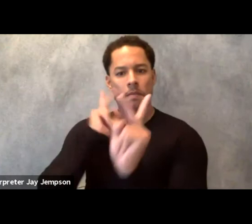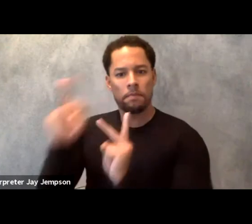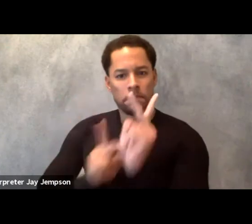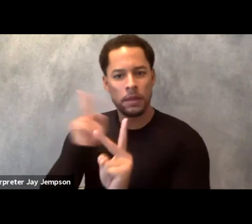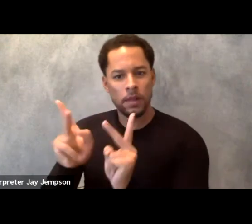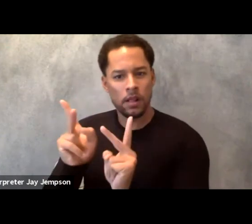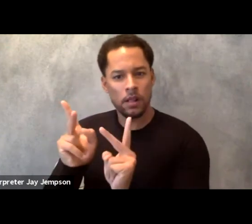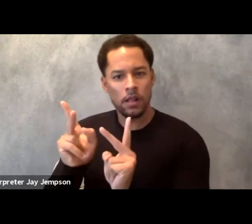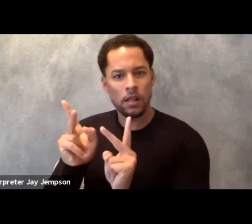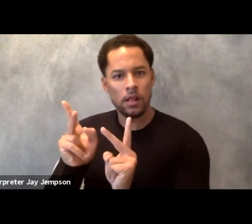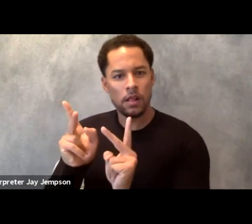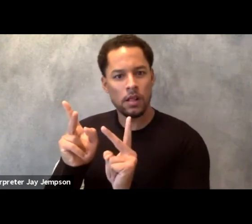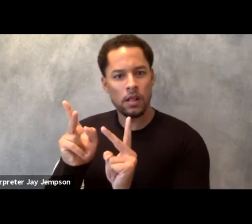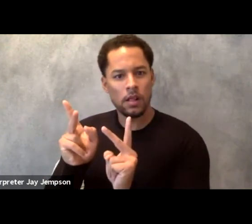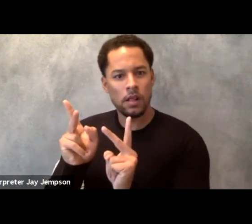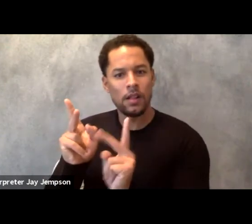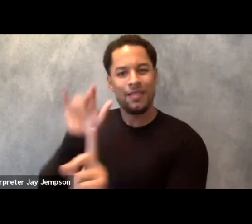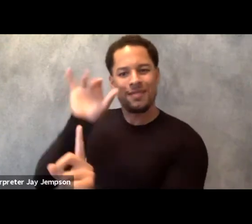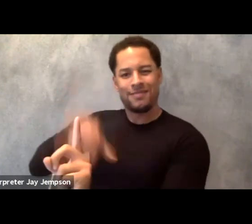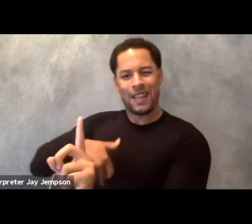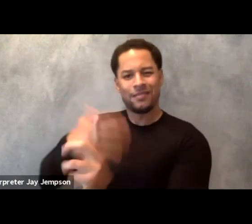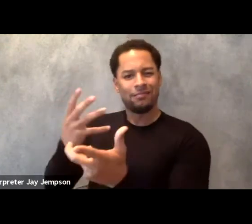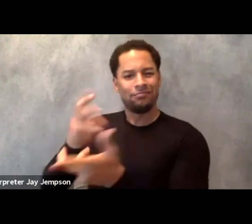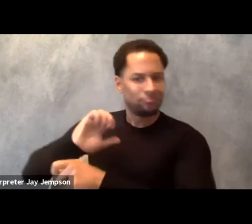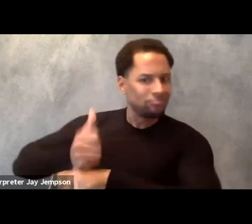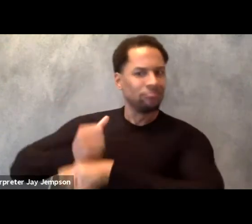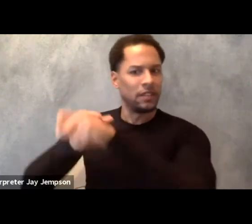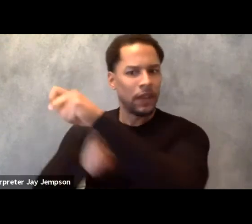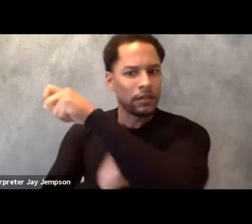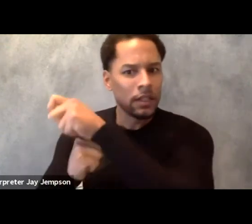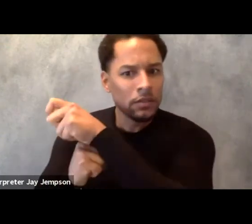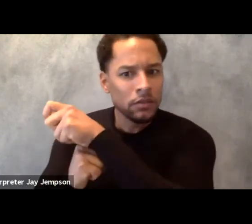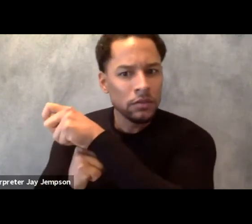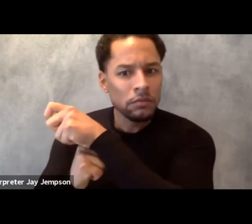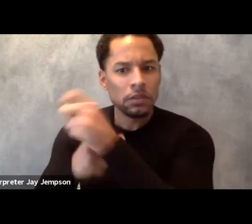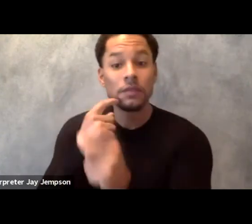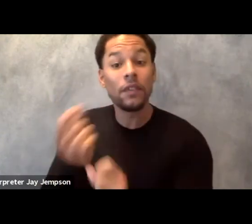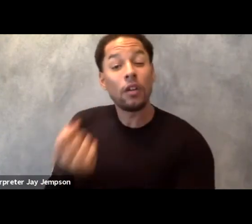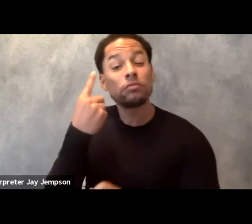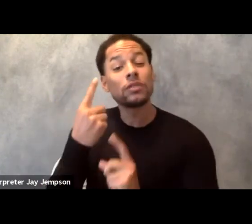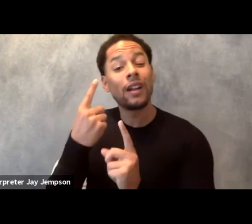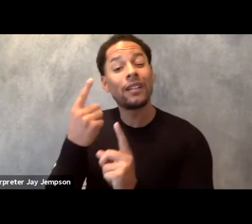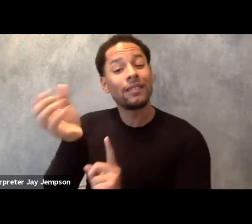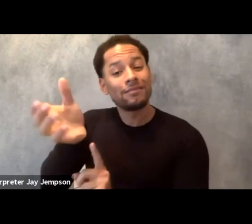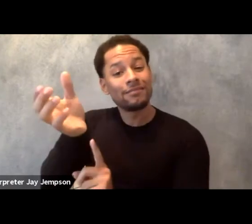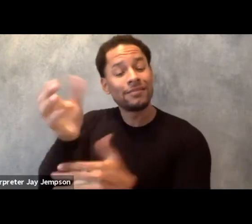then set the foundation of understanding the context of the play or the words.